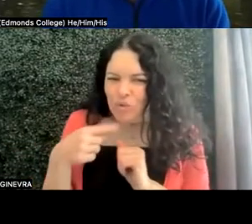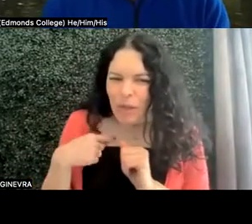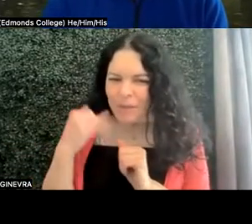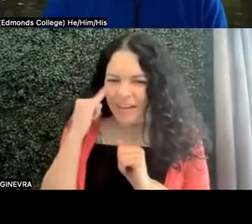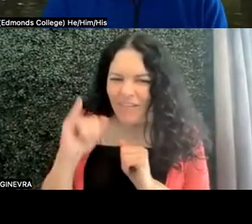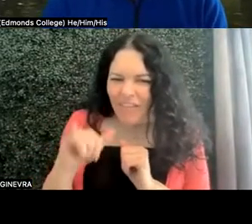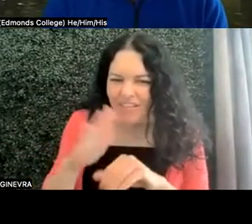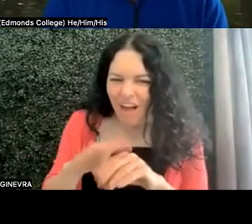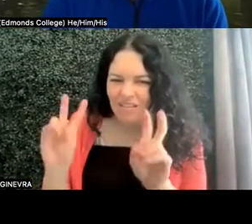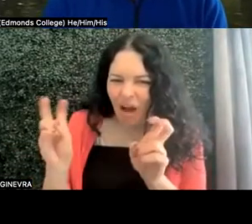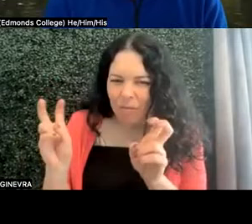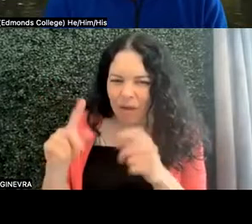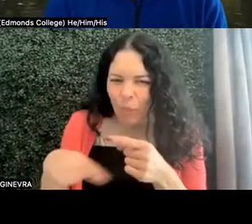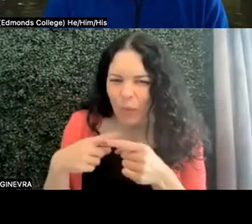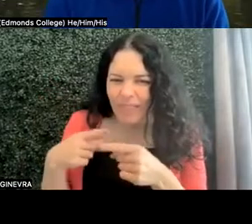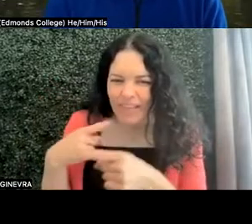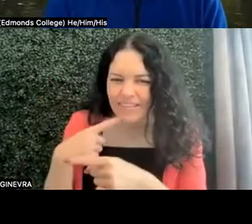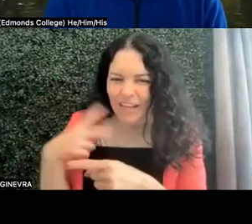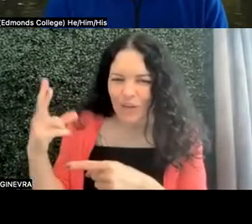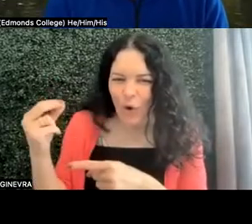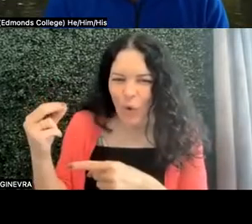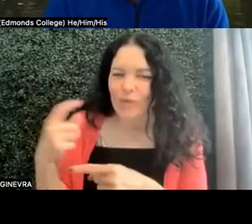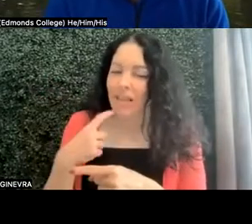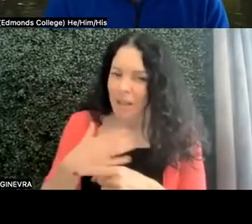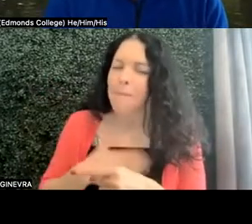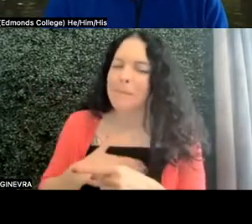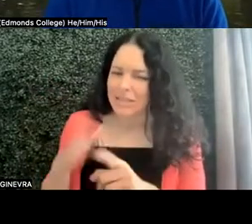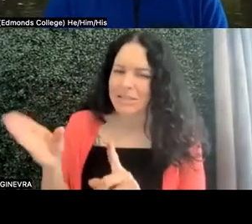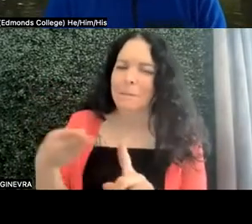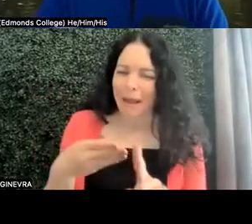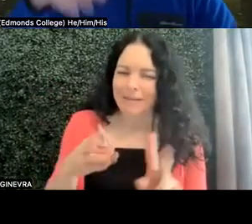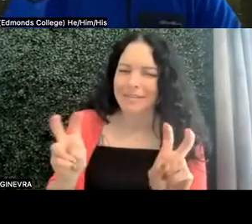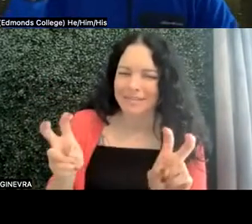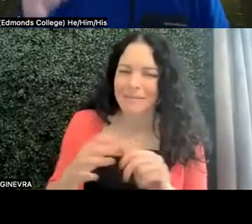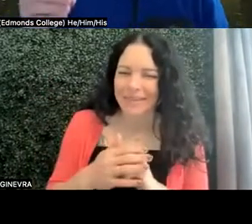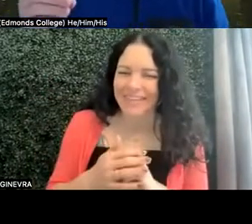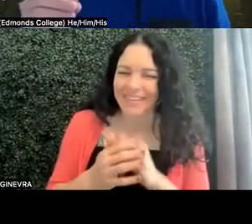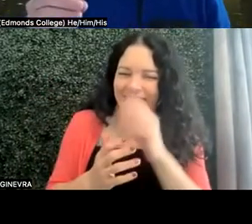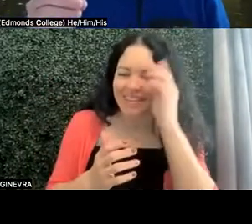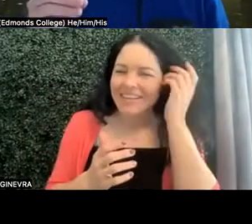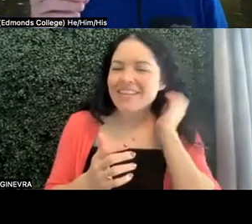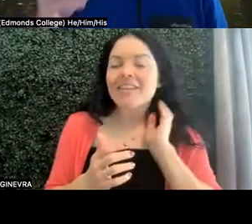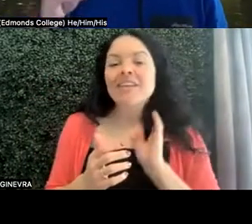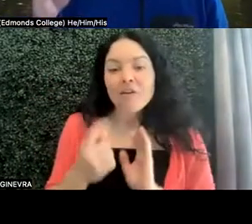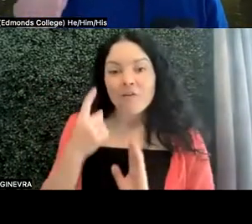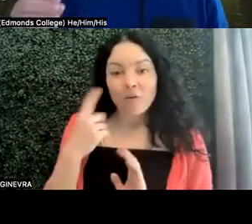When they say no, you say, please get back on topic. Now, for somebody who is neurotypical,